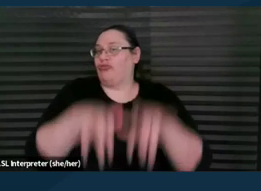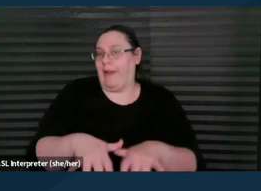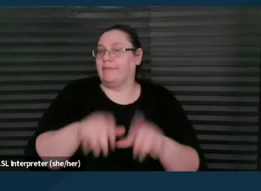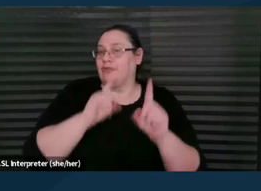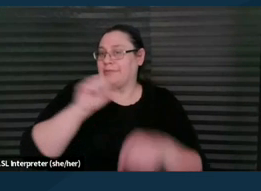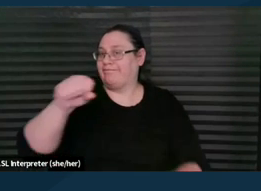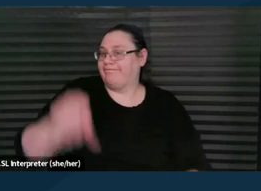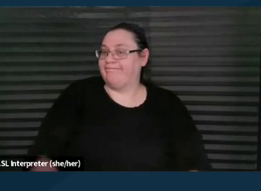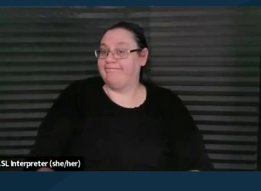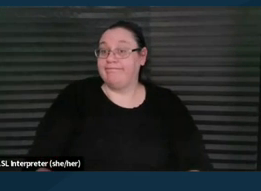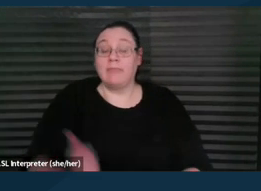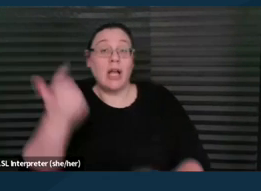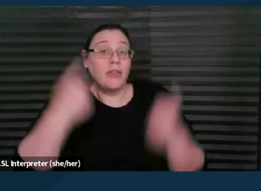Are there any other questions that folks have?